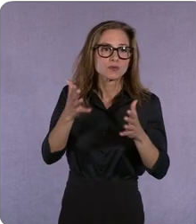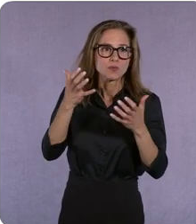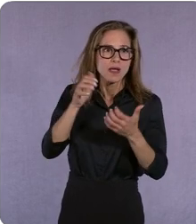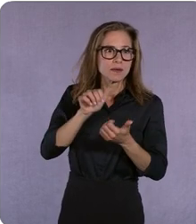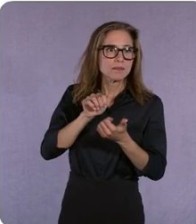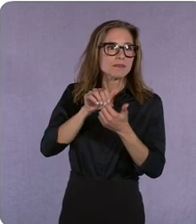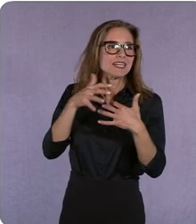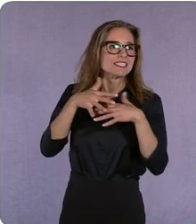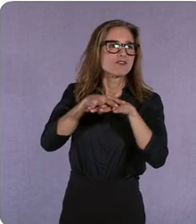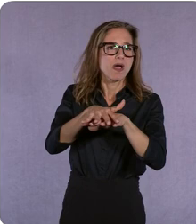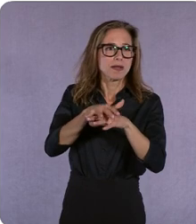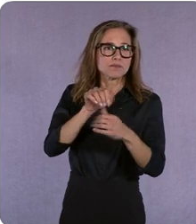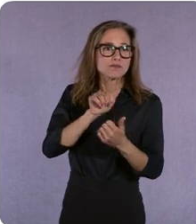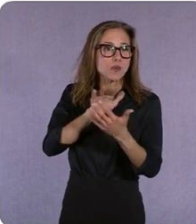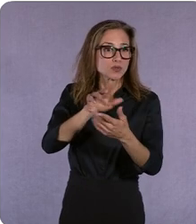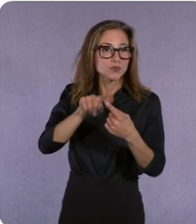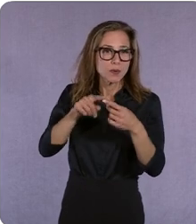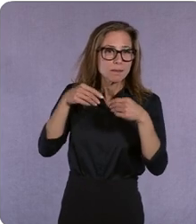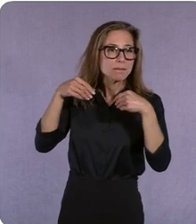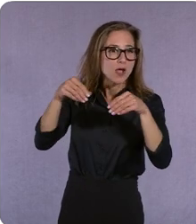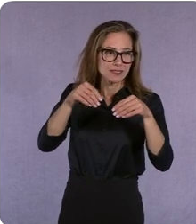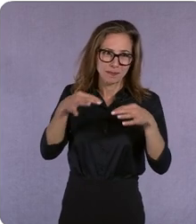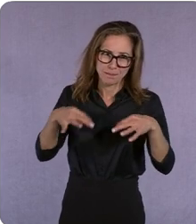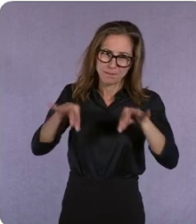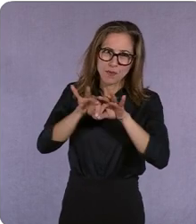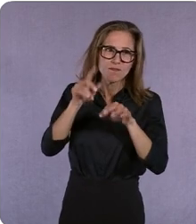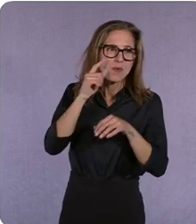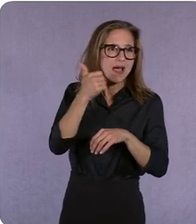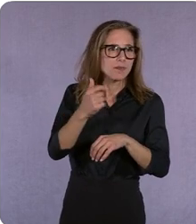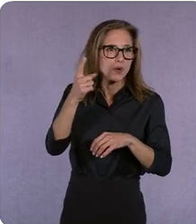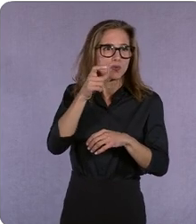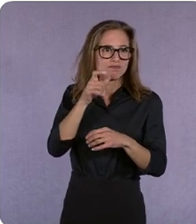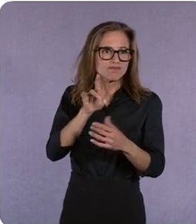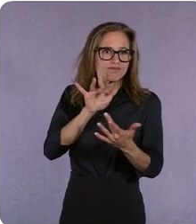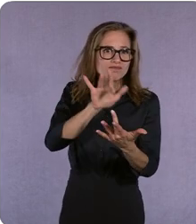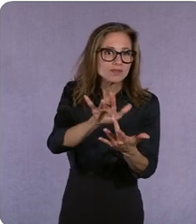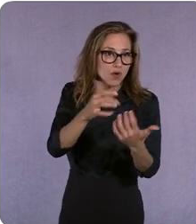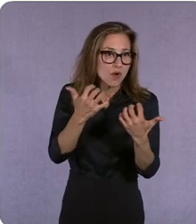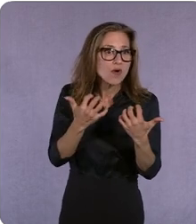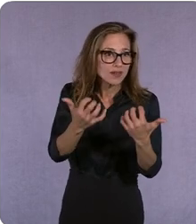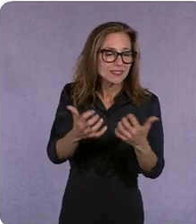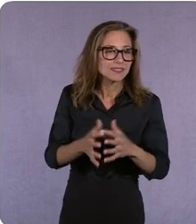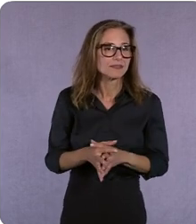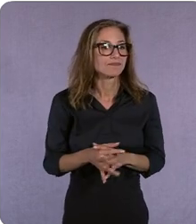who's trying to reach an audience . >>Sarah: Yeah, I think... look, the fight for attention is very real